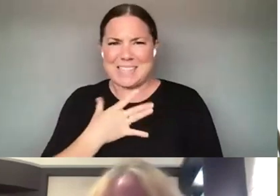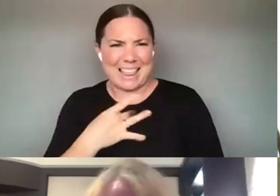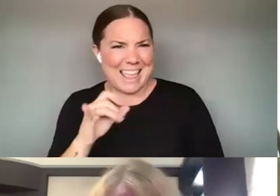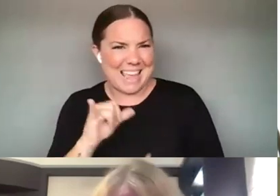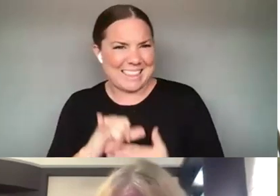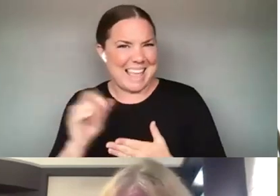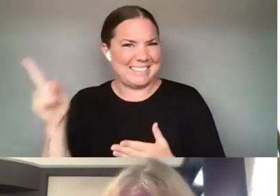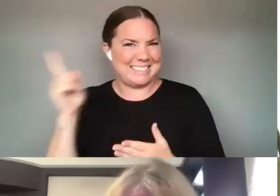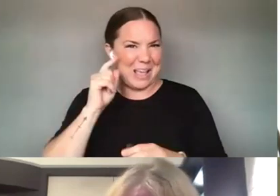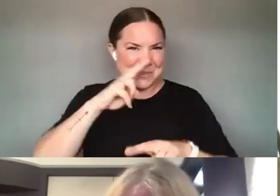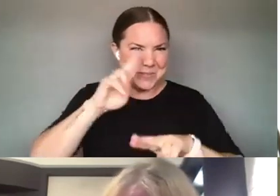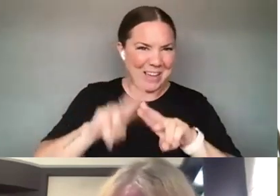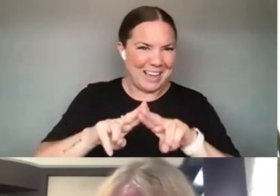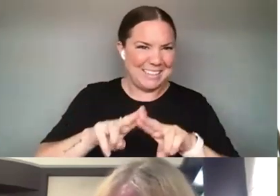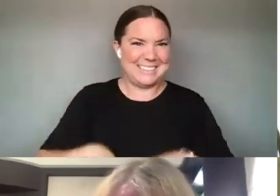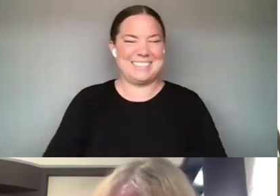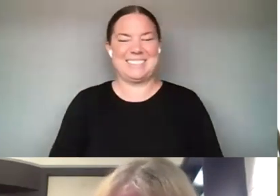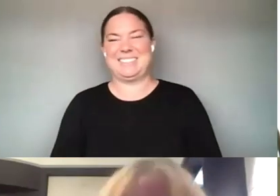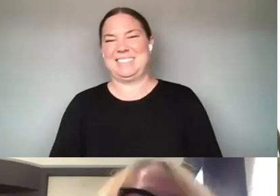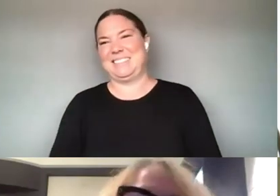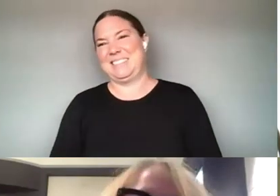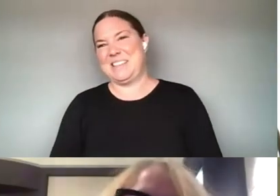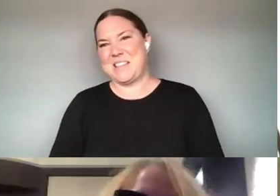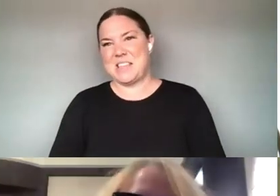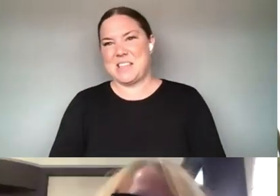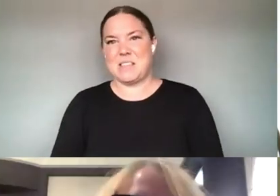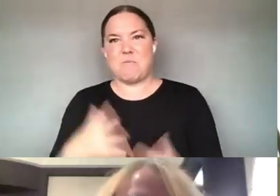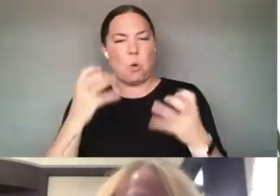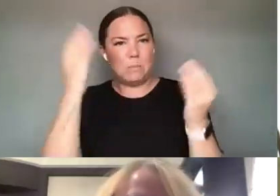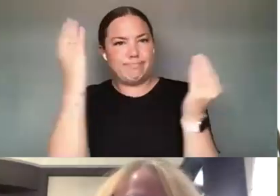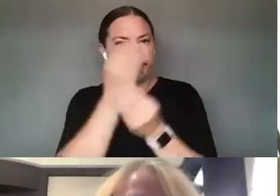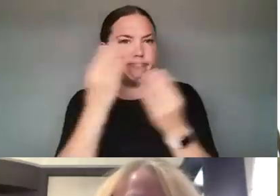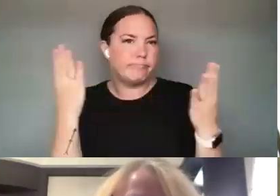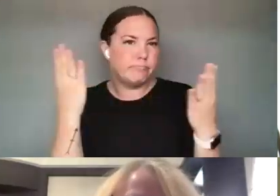SO YOU KNOW I WOULD JUST SAY THAT IN TERMS OF THE, YOU KNOW, THE OPPORTUNITIES AND